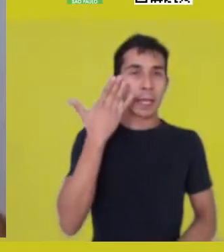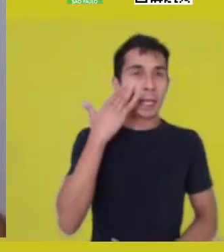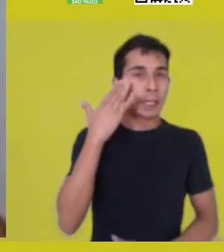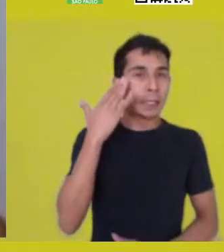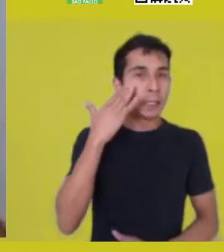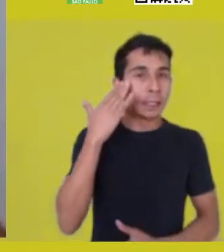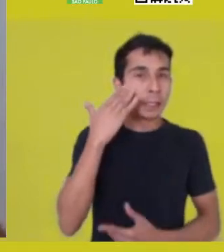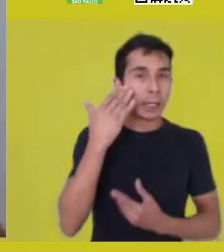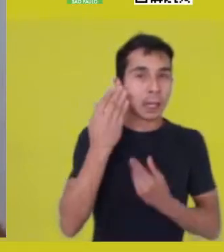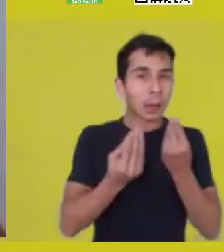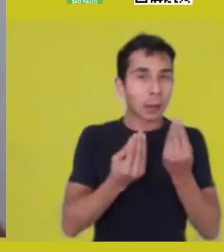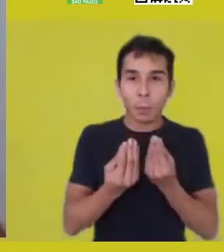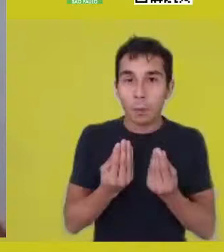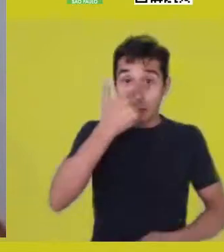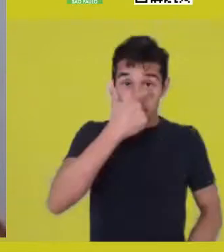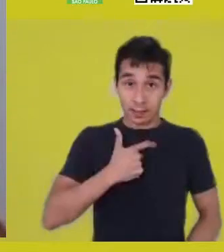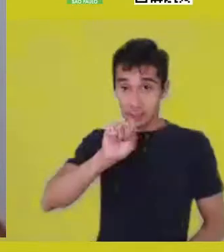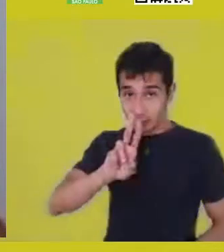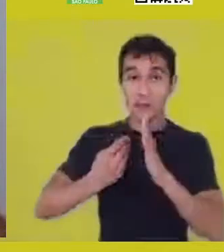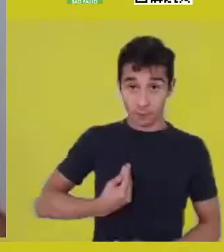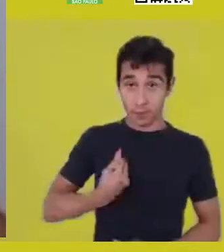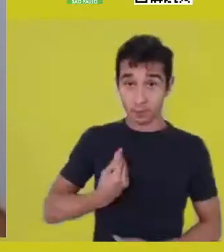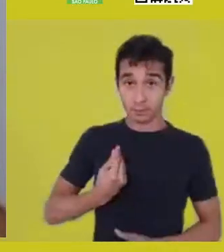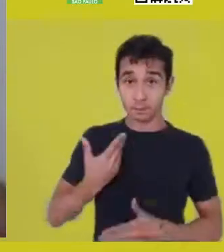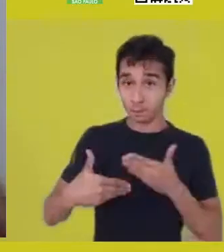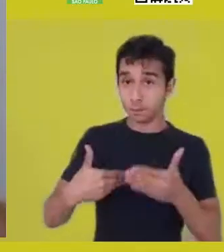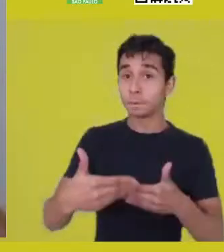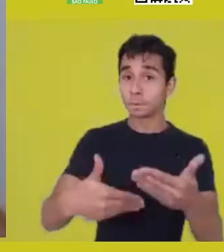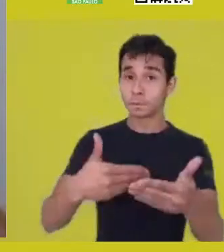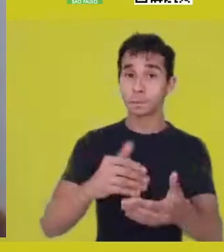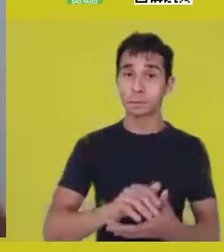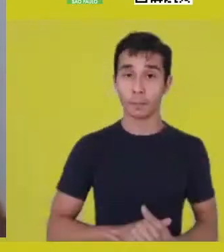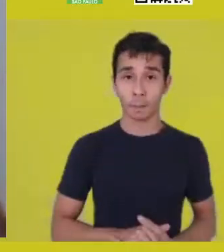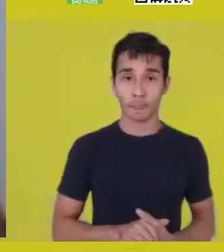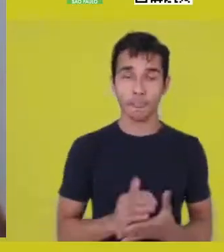By comparison, it is like